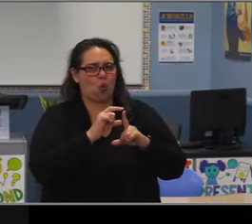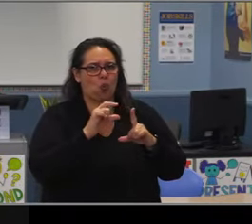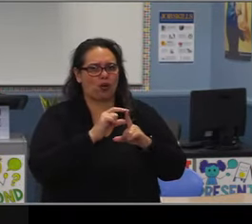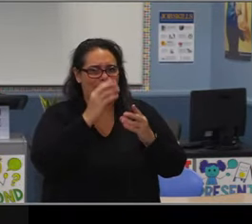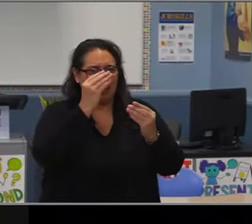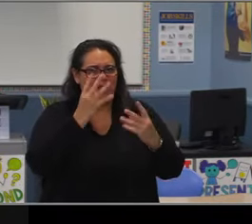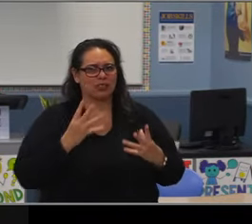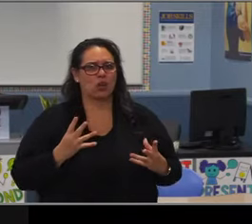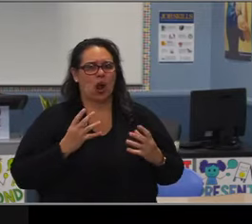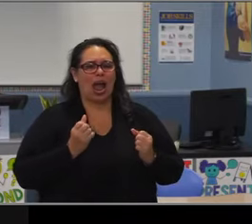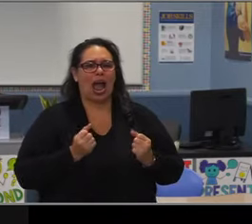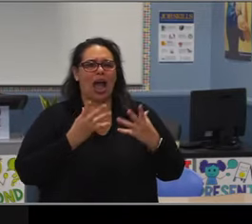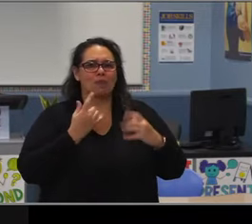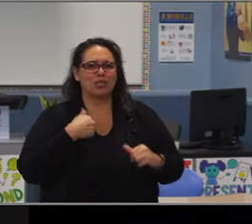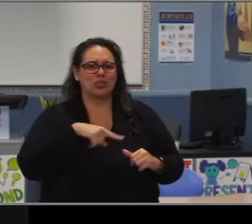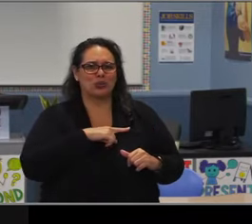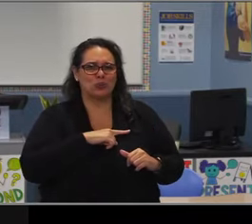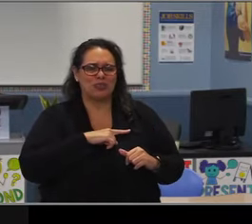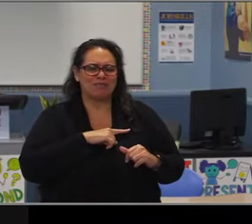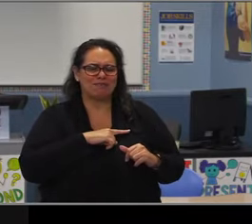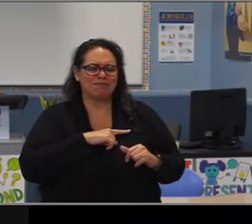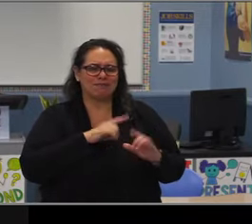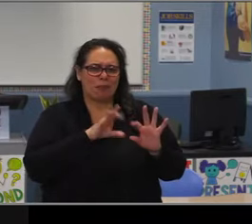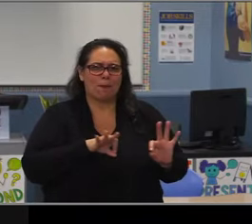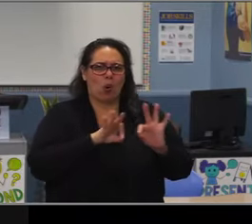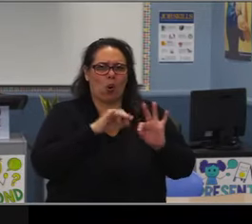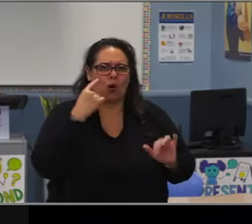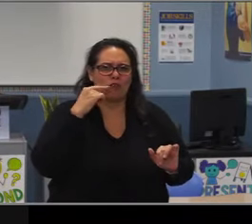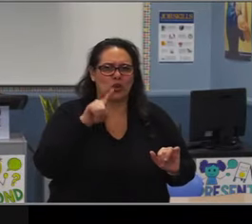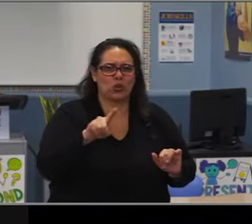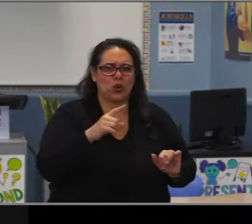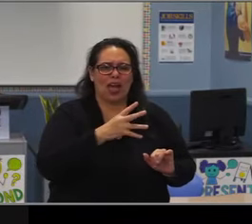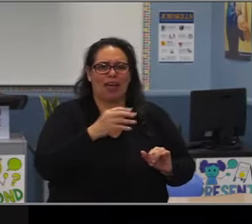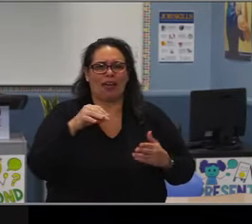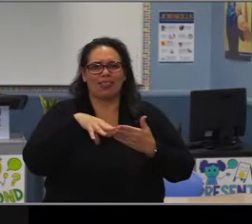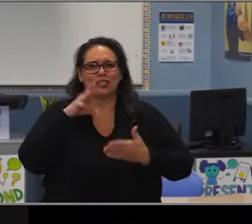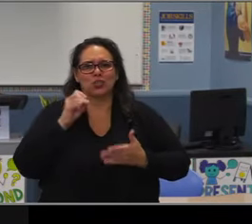will ensure that for generations to come, the youth of this community will be well-served.